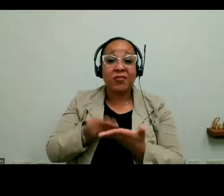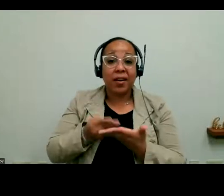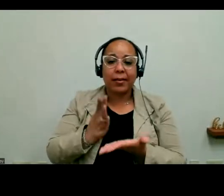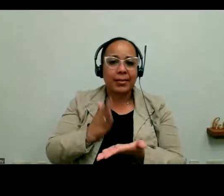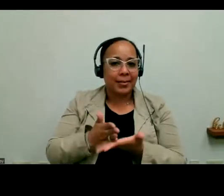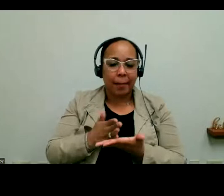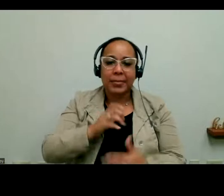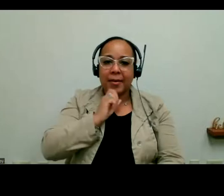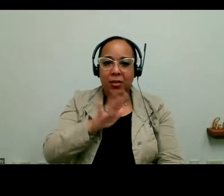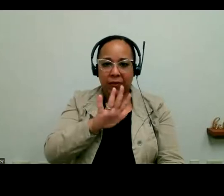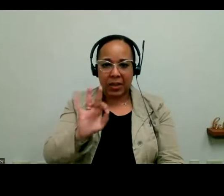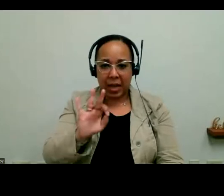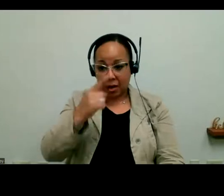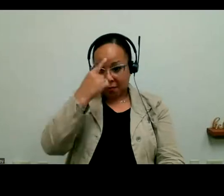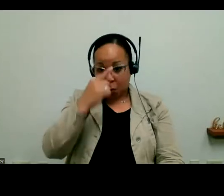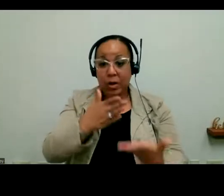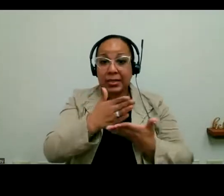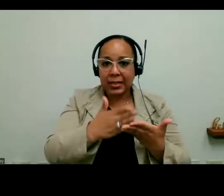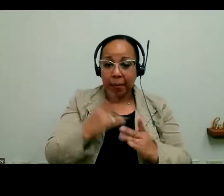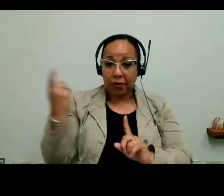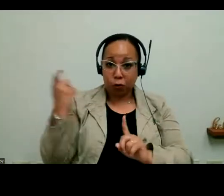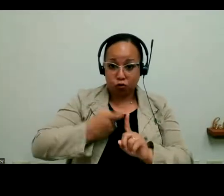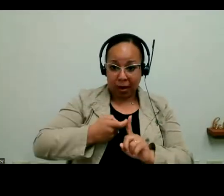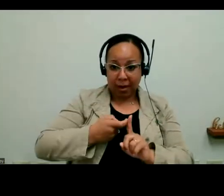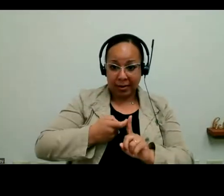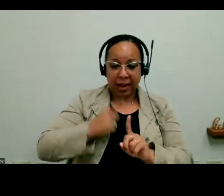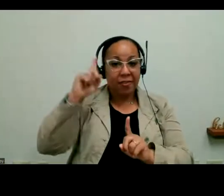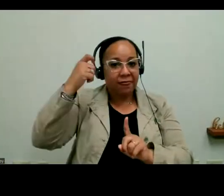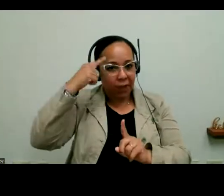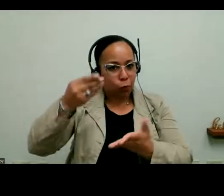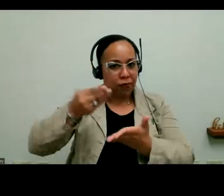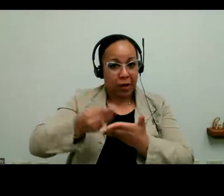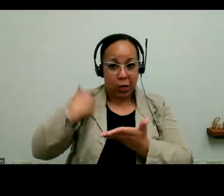of the grant federal funding that we get. But feel free to contact us and